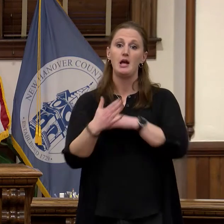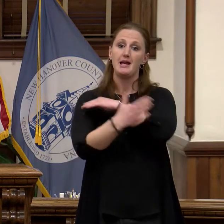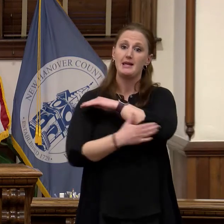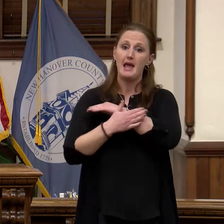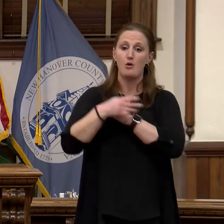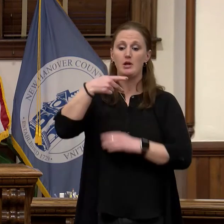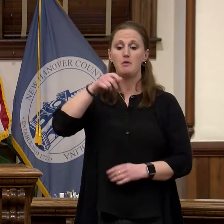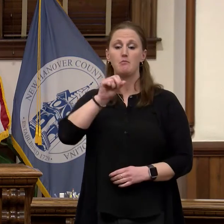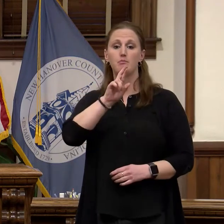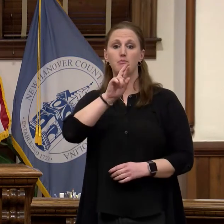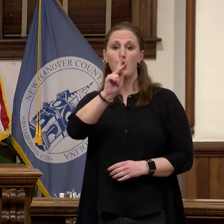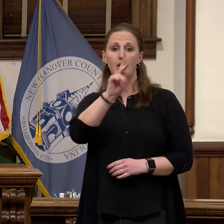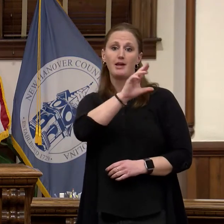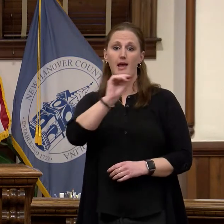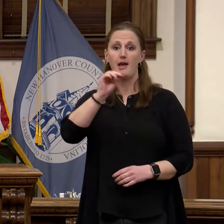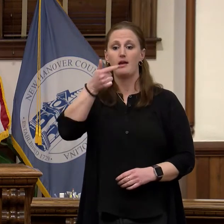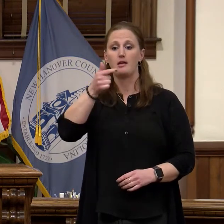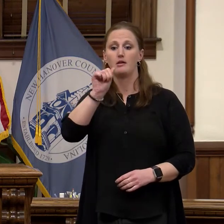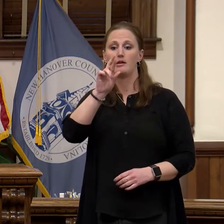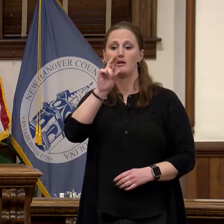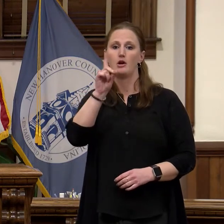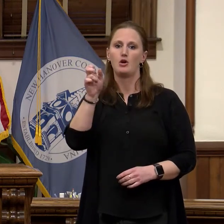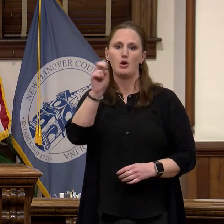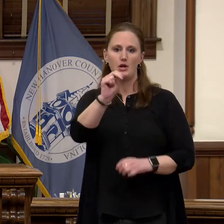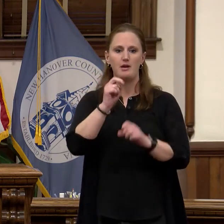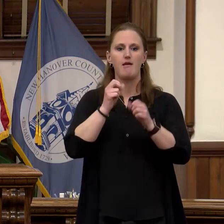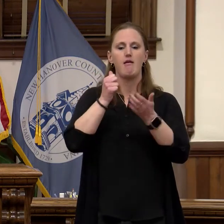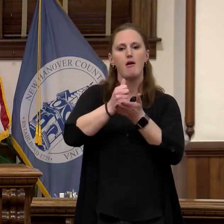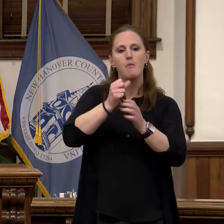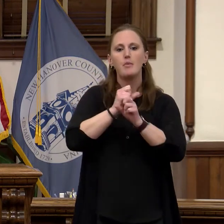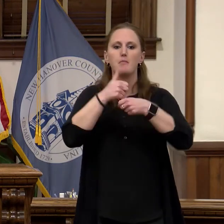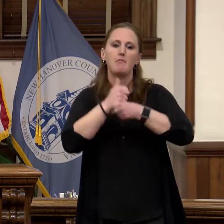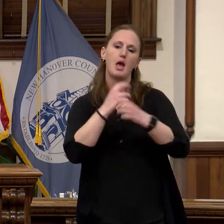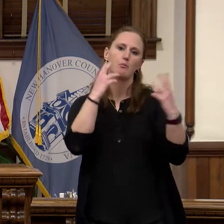of life here and among numerous beautification and upgrade projects in